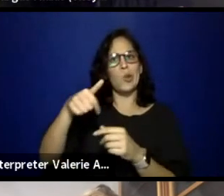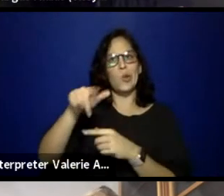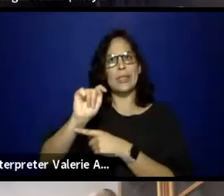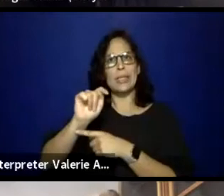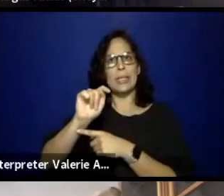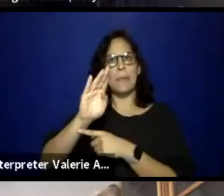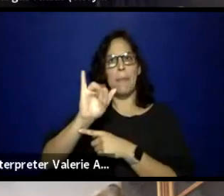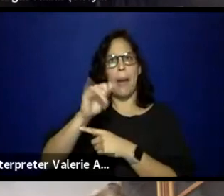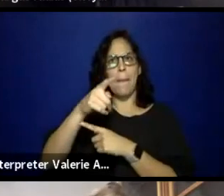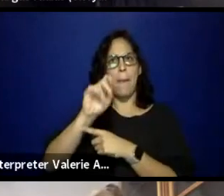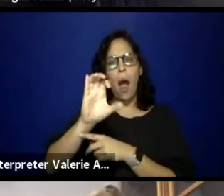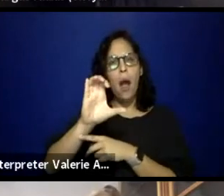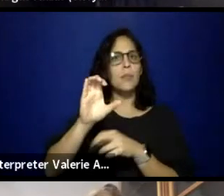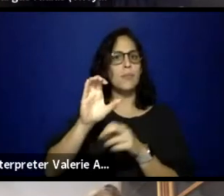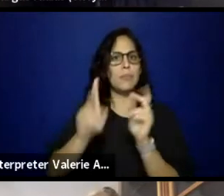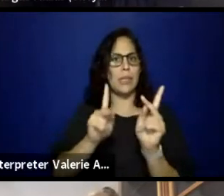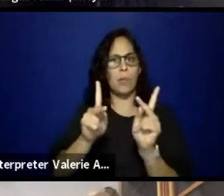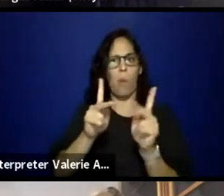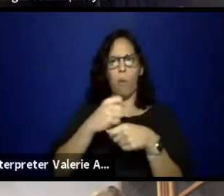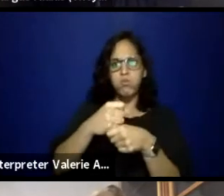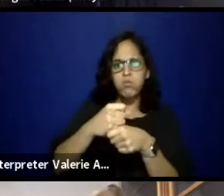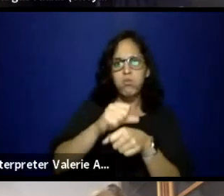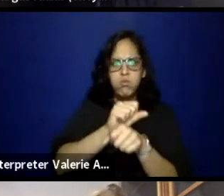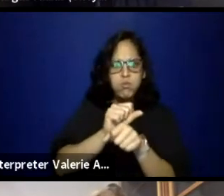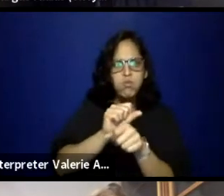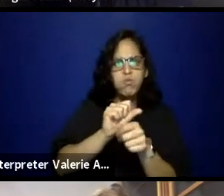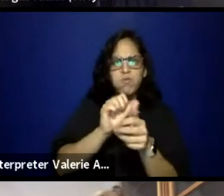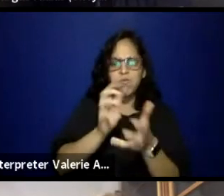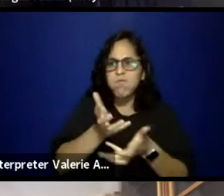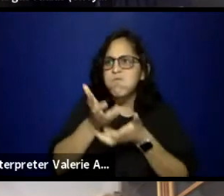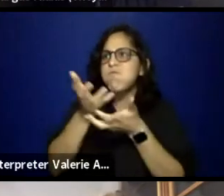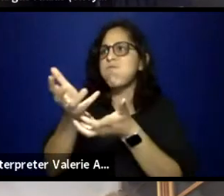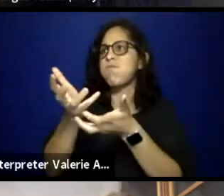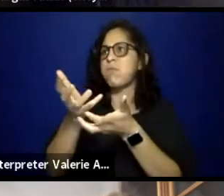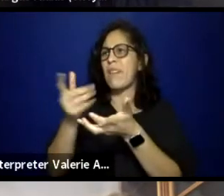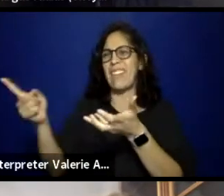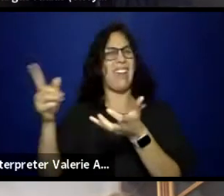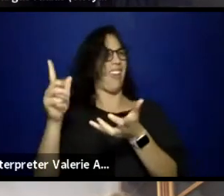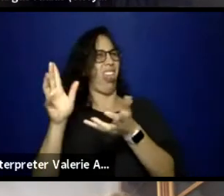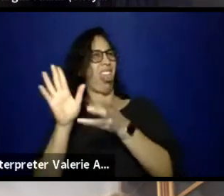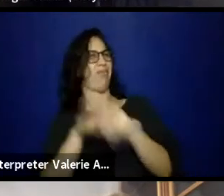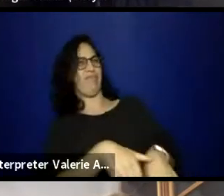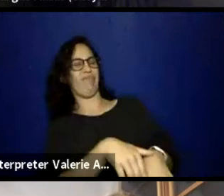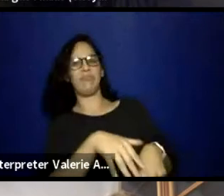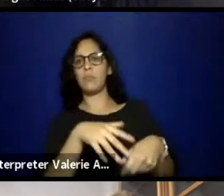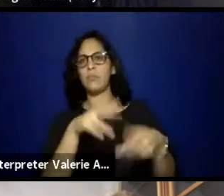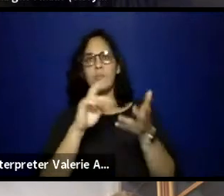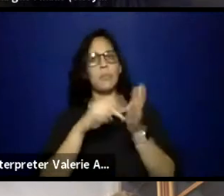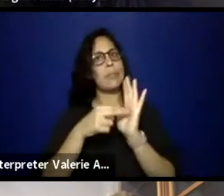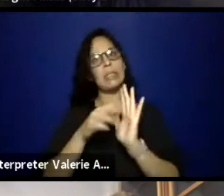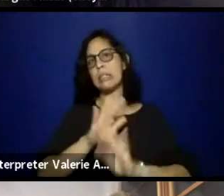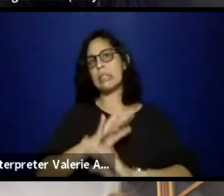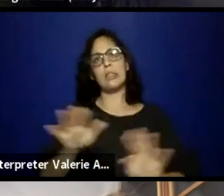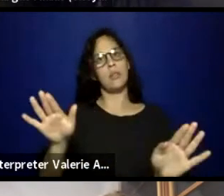and you have to find another base if you don't want racist, homophobic, transphobic patrons,